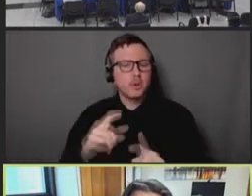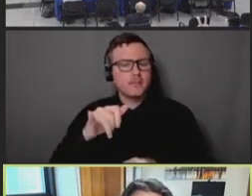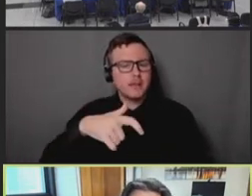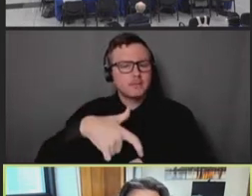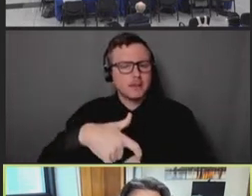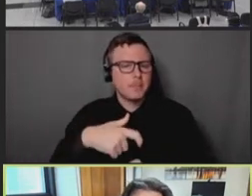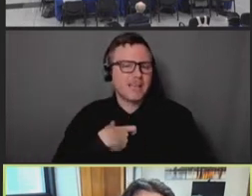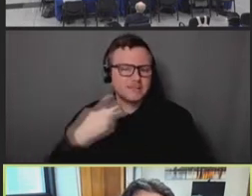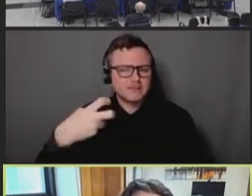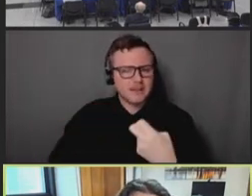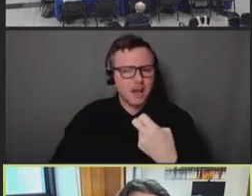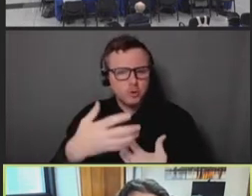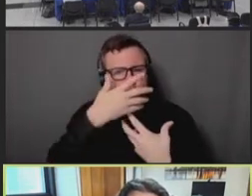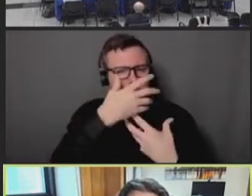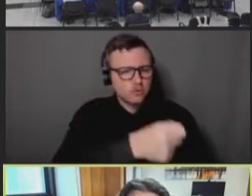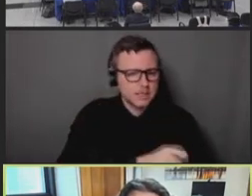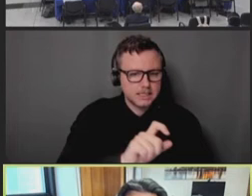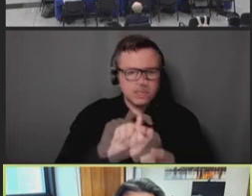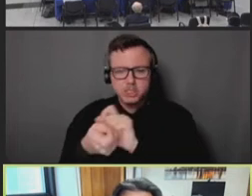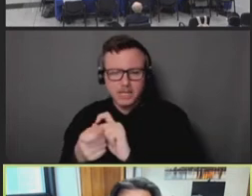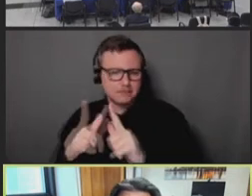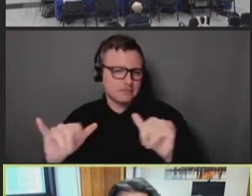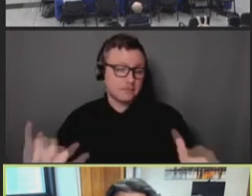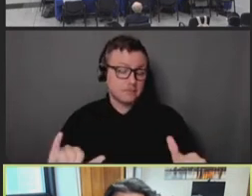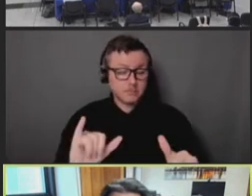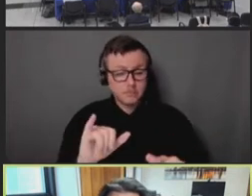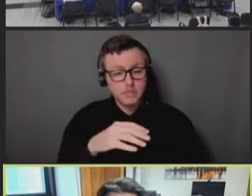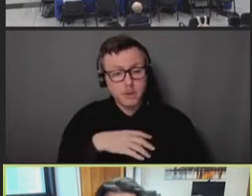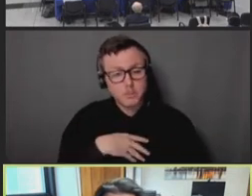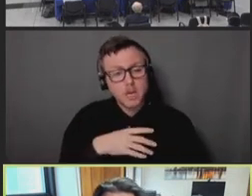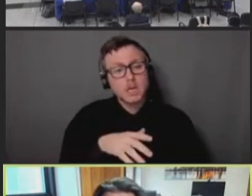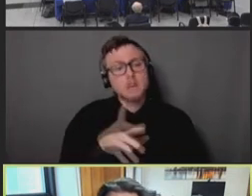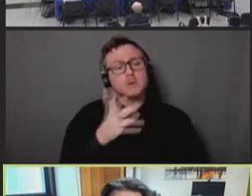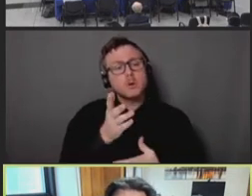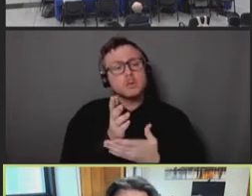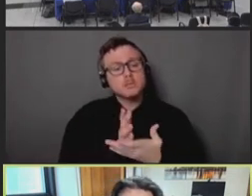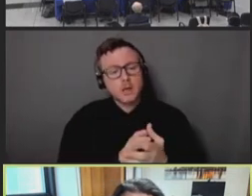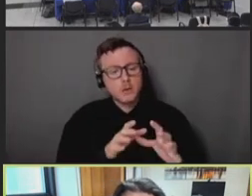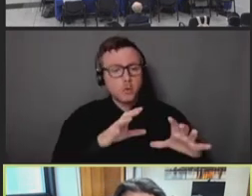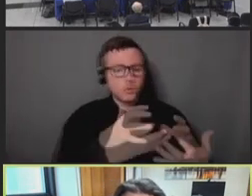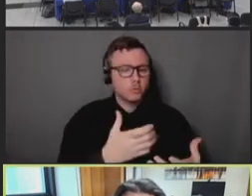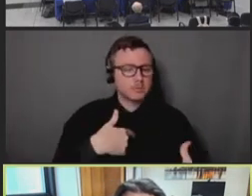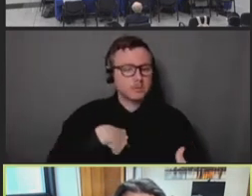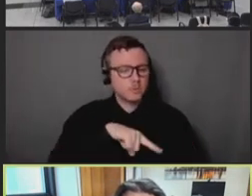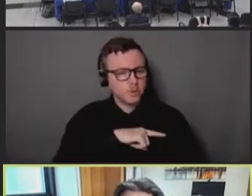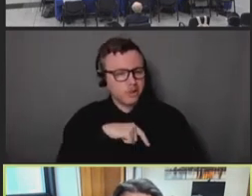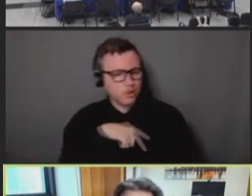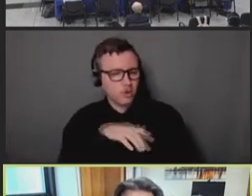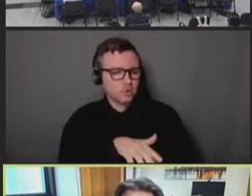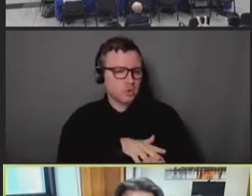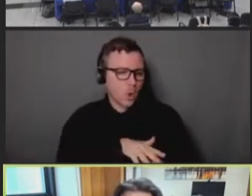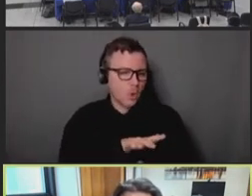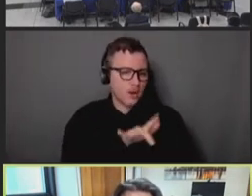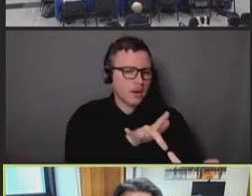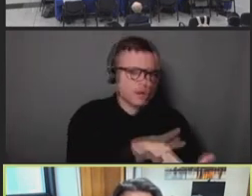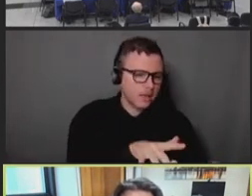The populations that were slower to get vaccinated, or that we were slower to reach, are the same ones asking us the question,